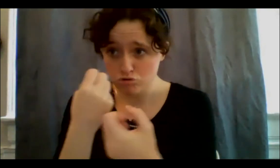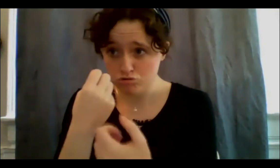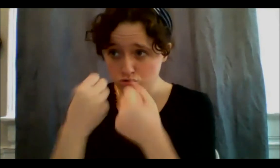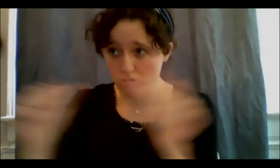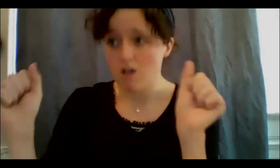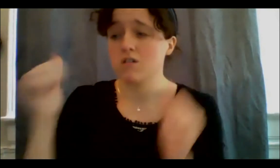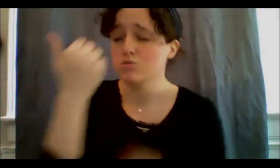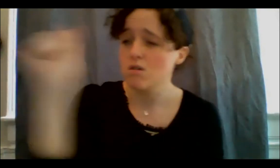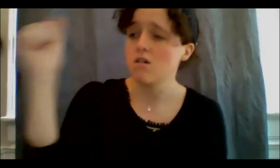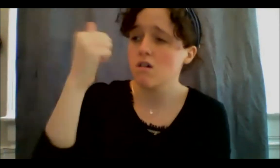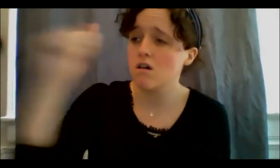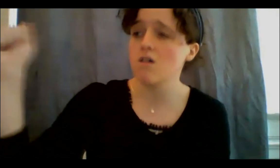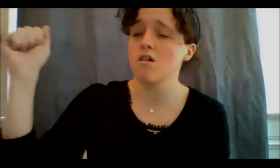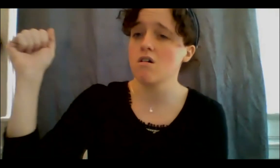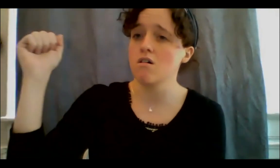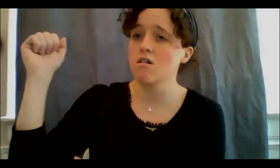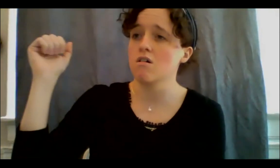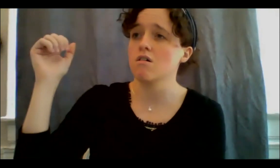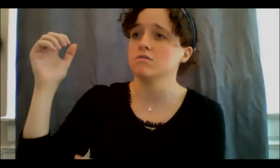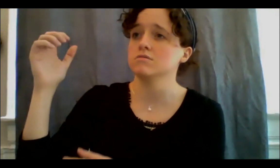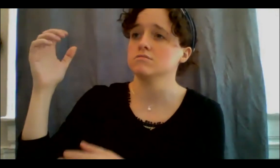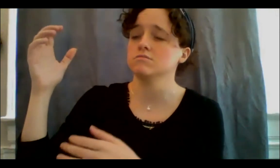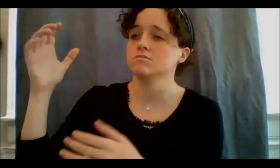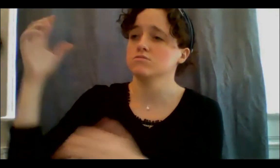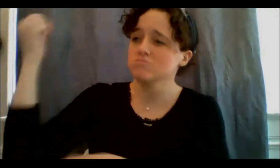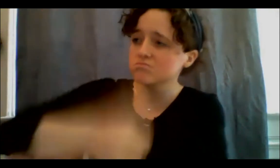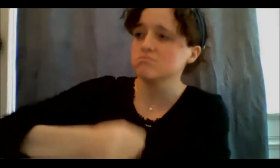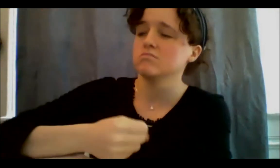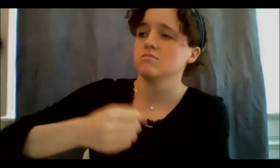and abolish the police, and do this work and so it's felt like a marathon, really,